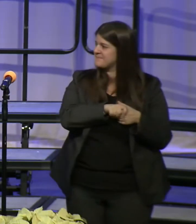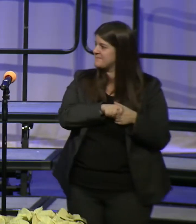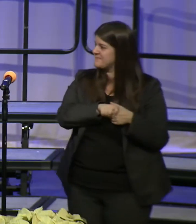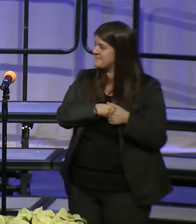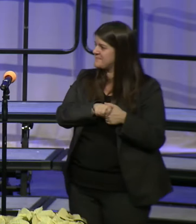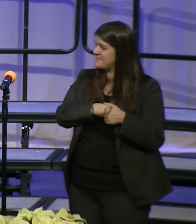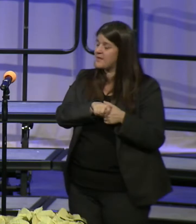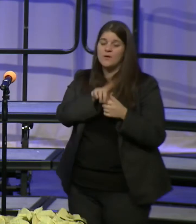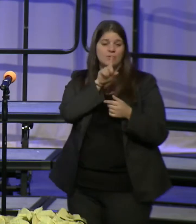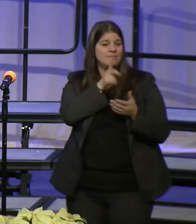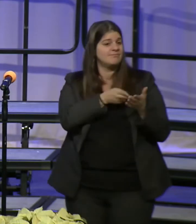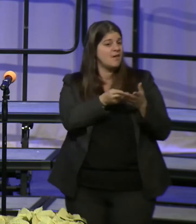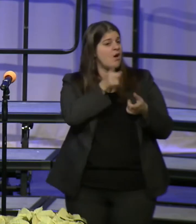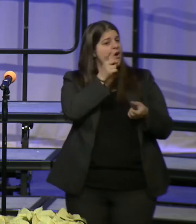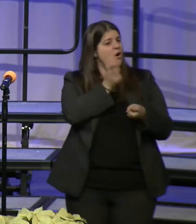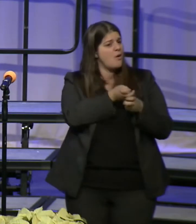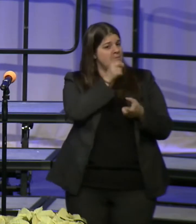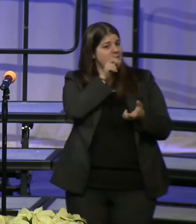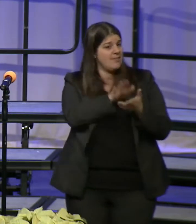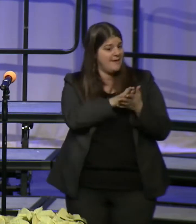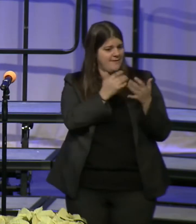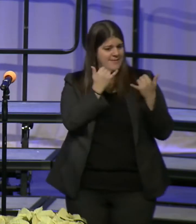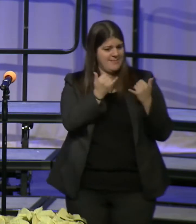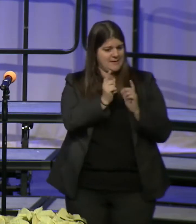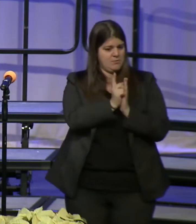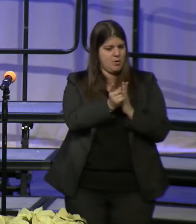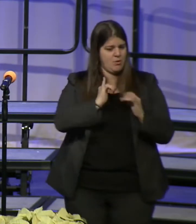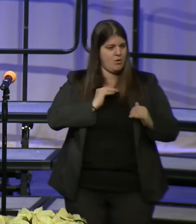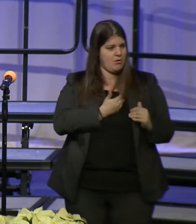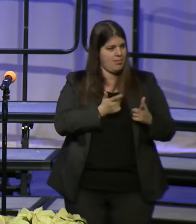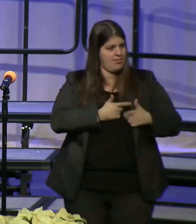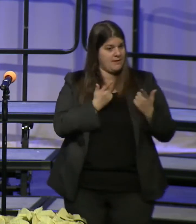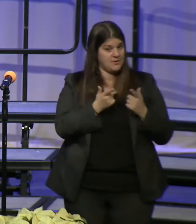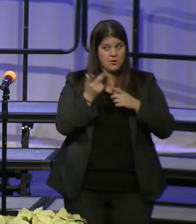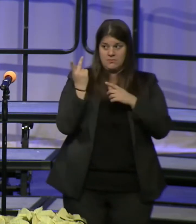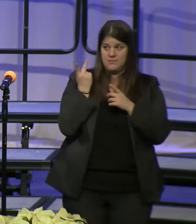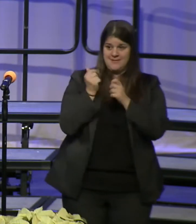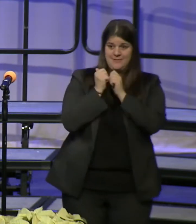it is hard to believe that at this point in our lives we have been together longer than we were apart.